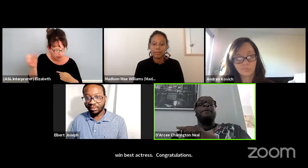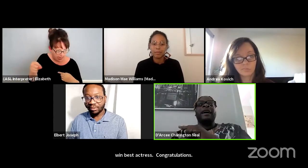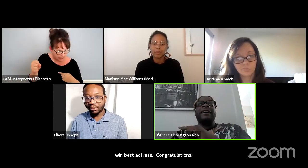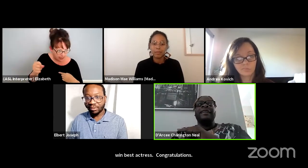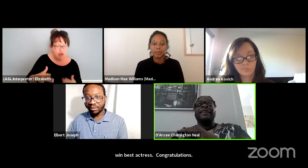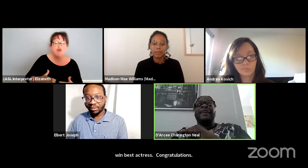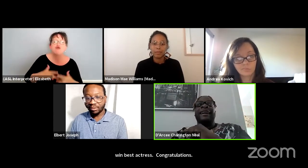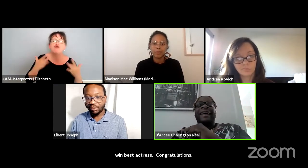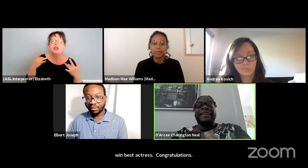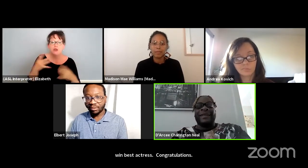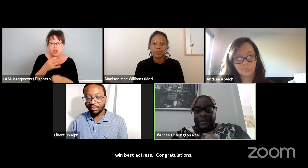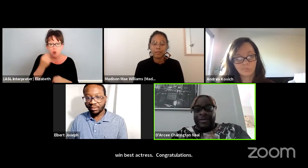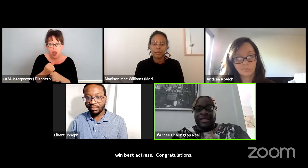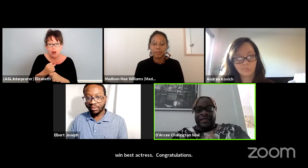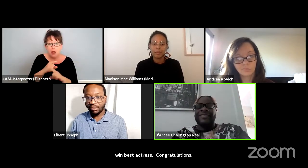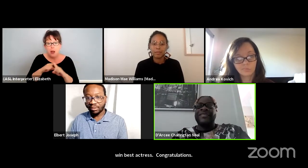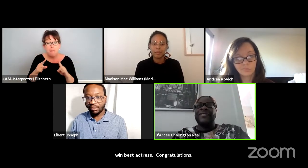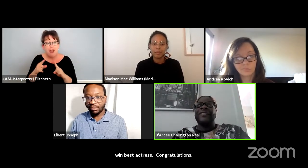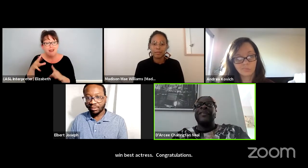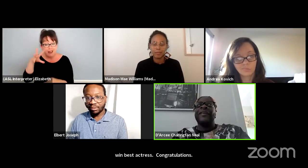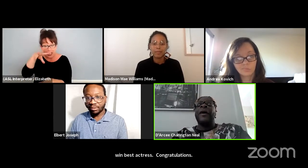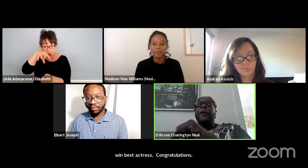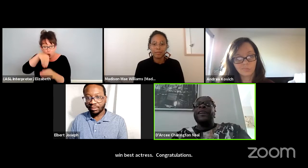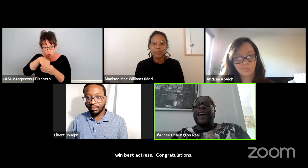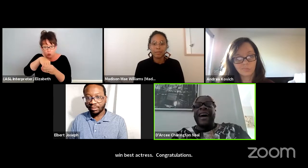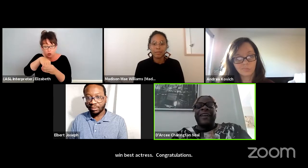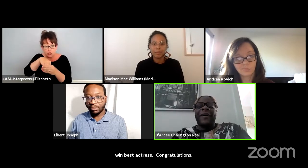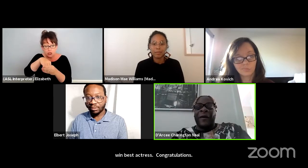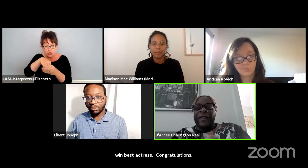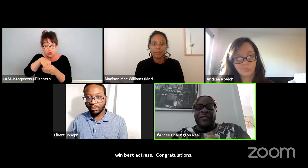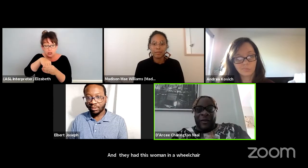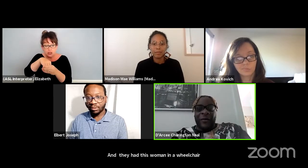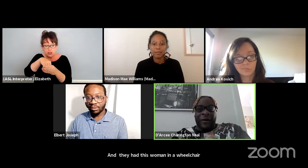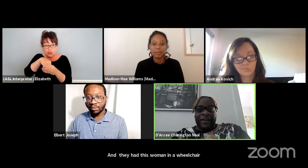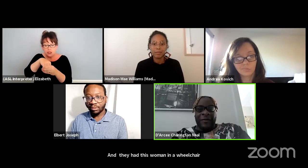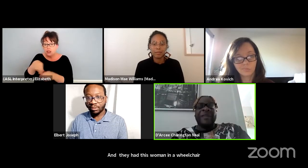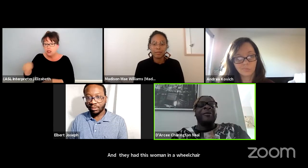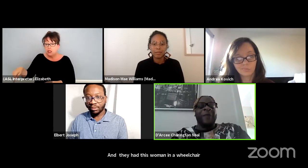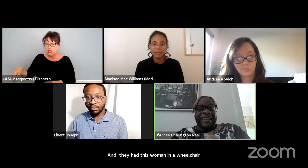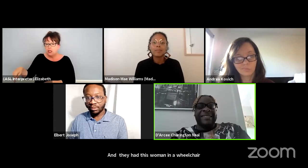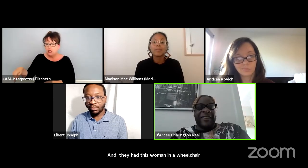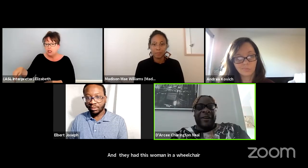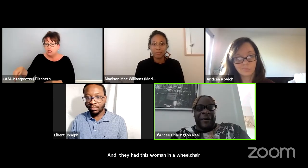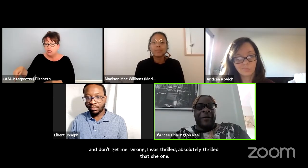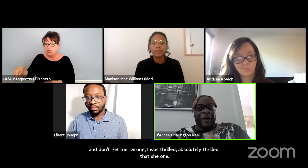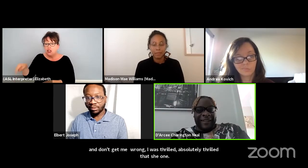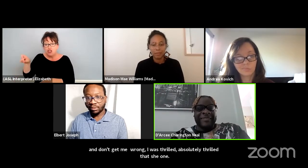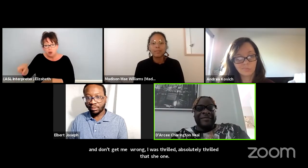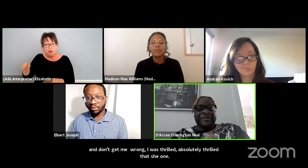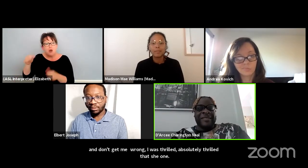but inclusion would have had her on the floor with the rest of her cohort.